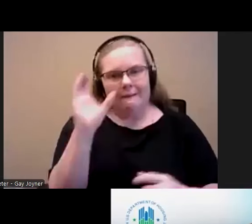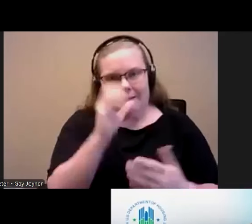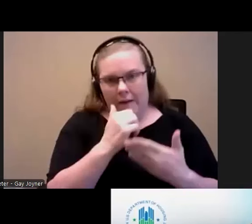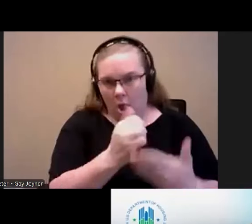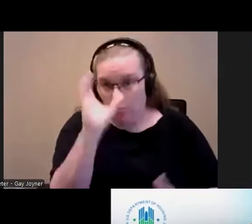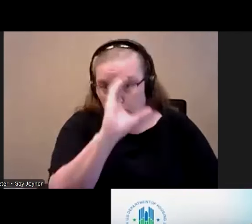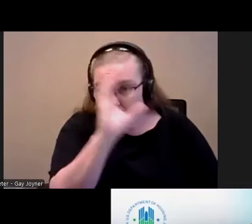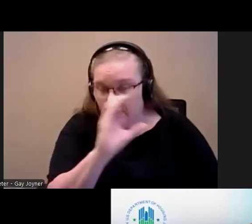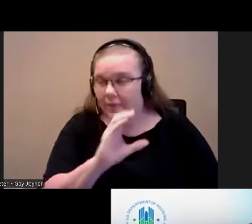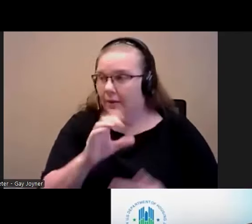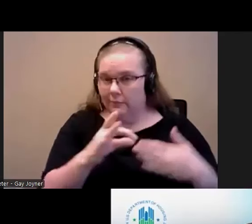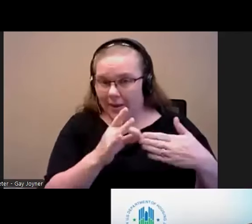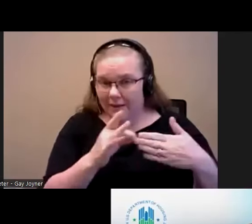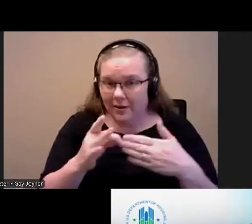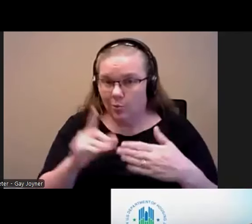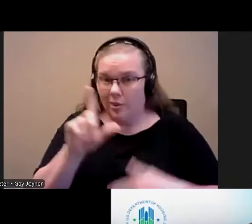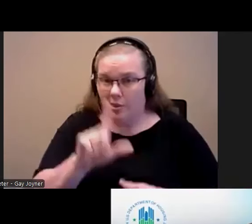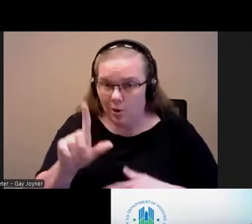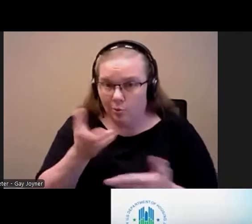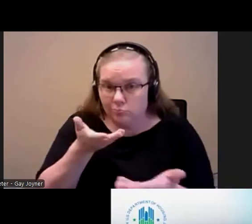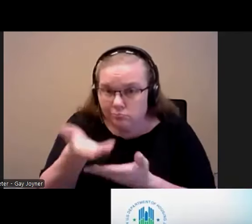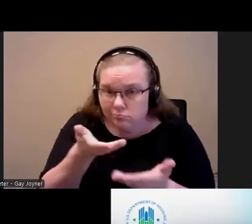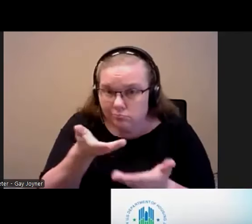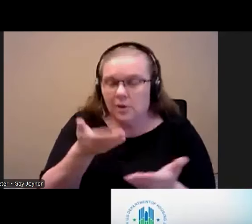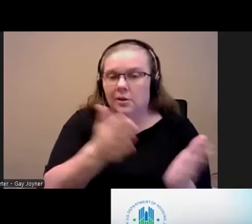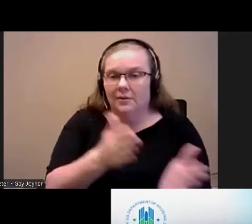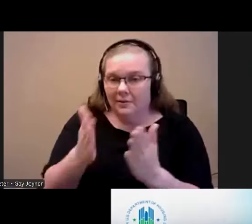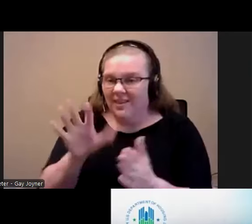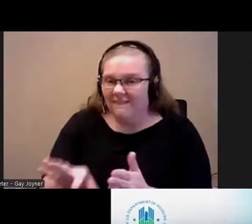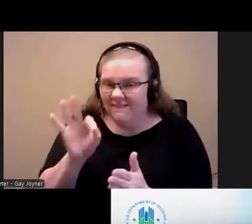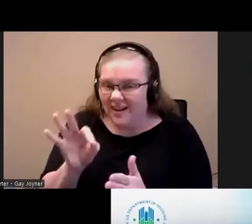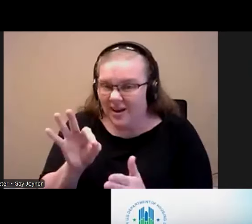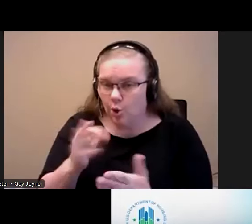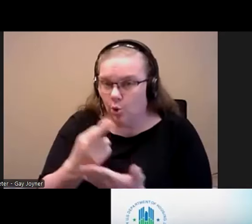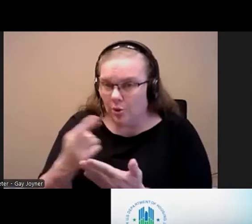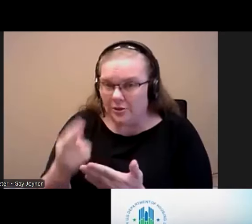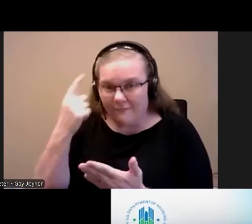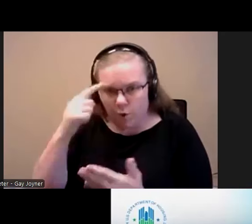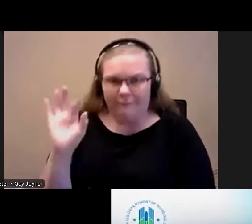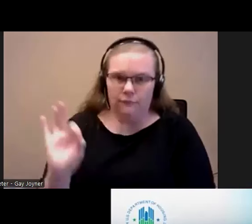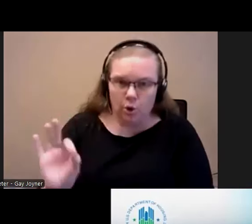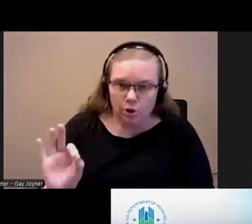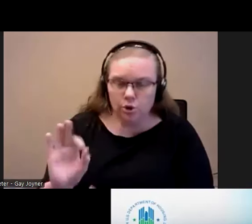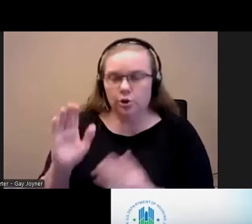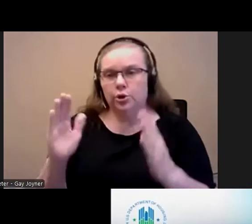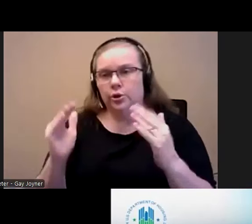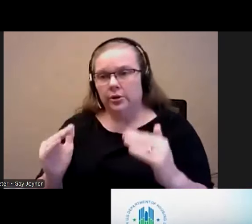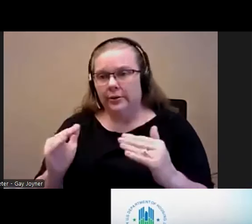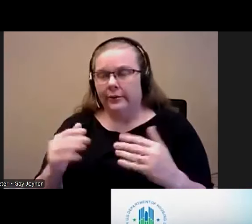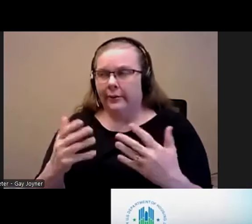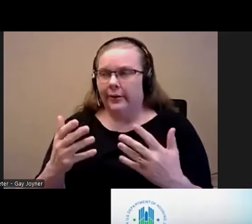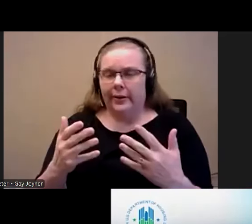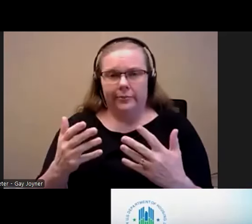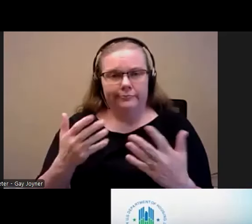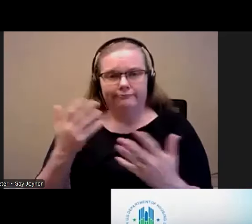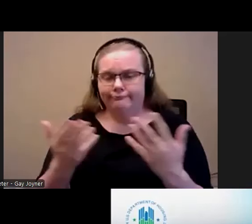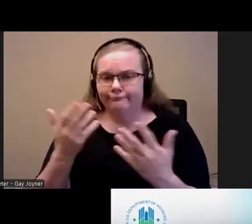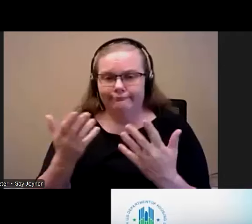landlord engagement. They help them find resources for furnishings and they also help the veteran